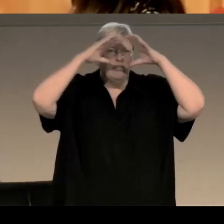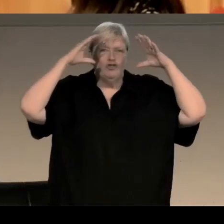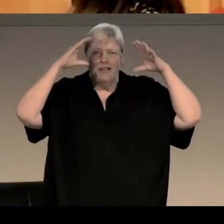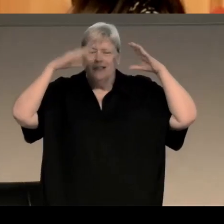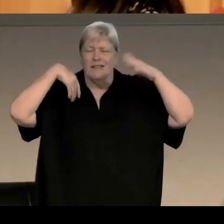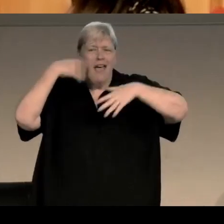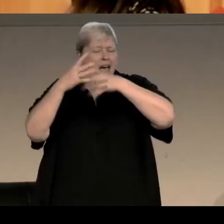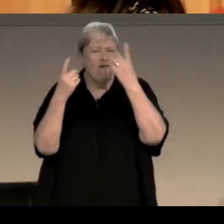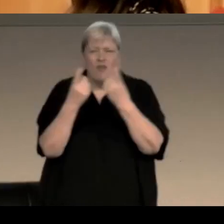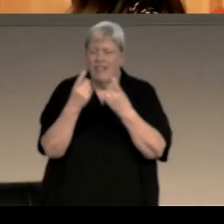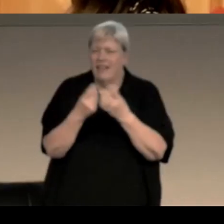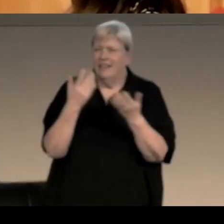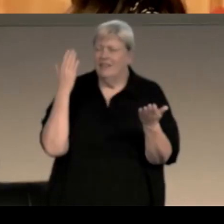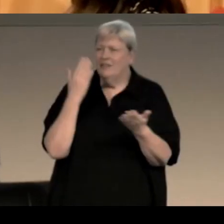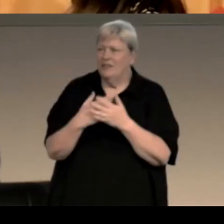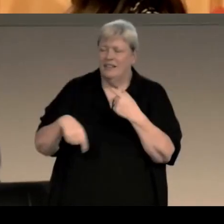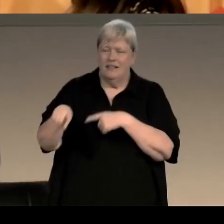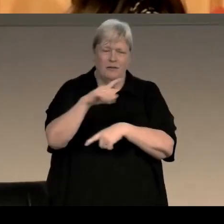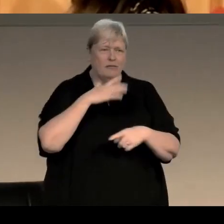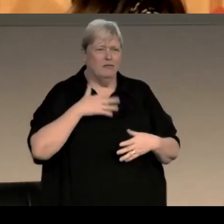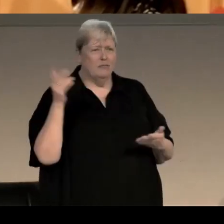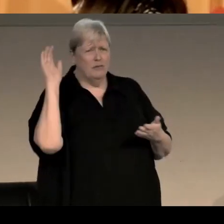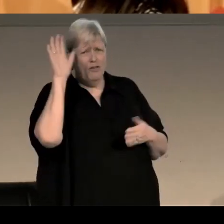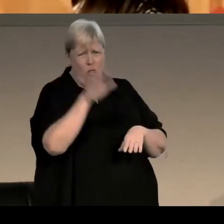I said the characters, I mean everybody knows who Long John Silver is, he's an